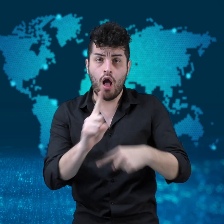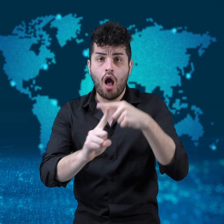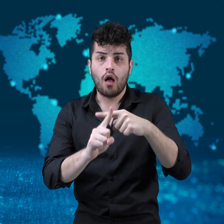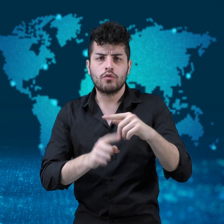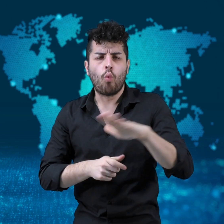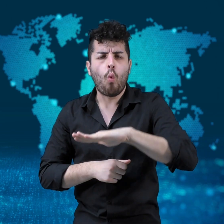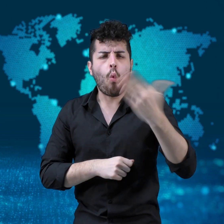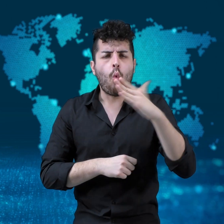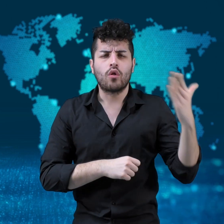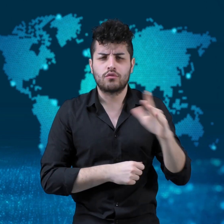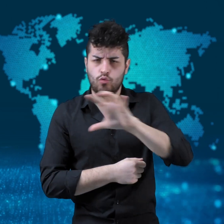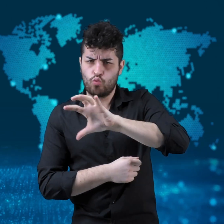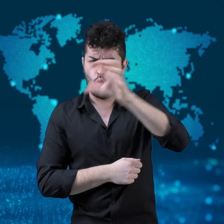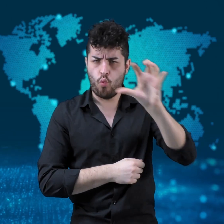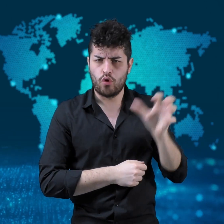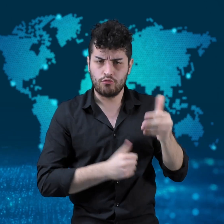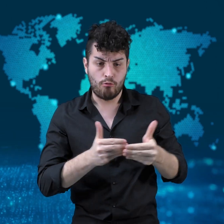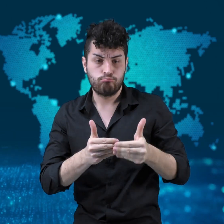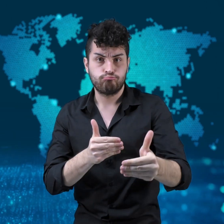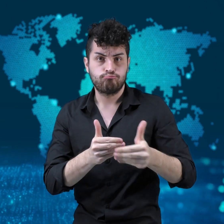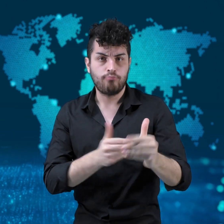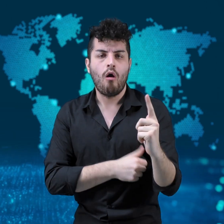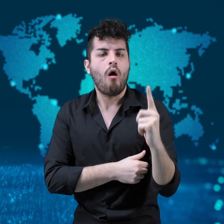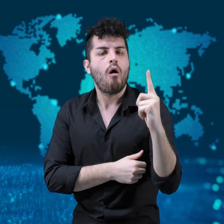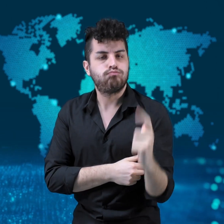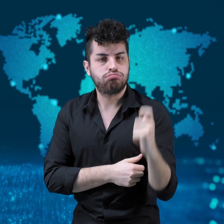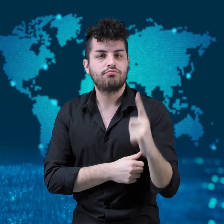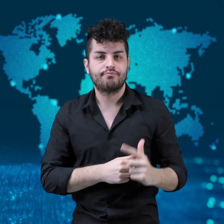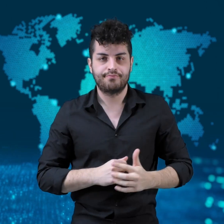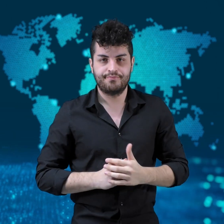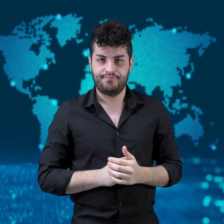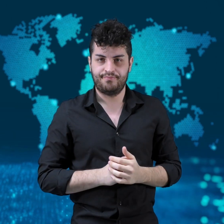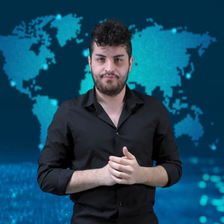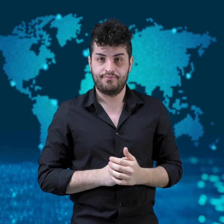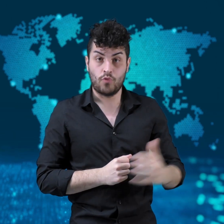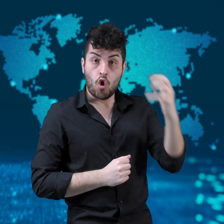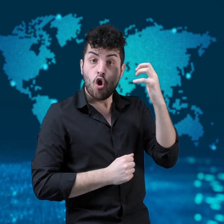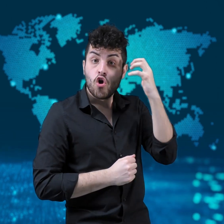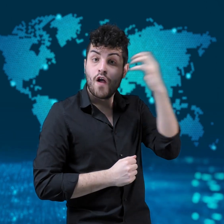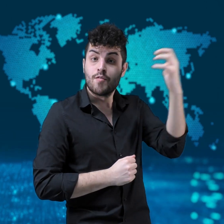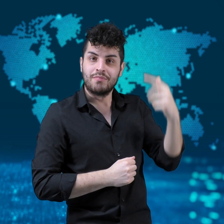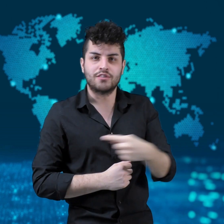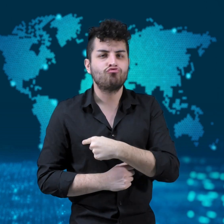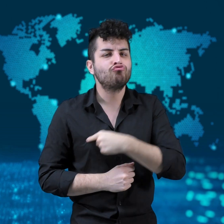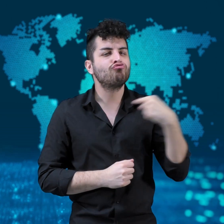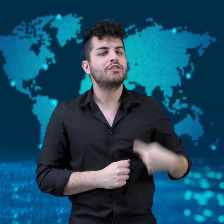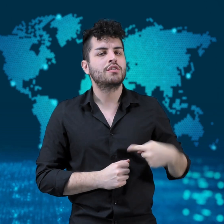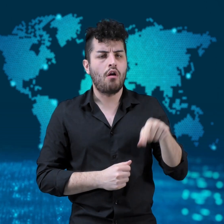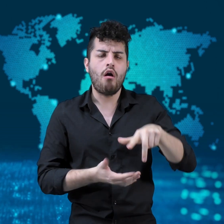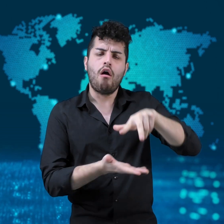vaccination programs and more are expected to start soon.